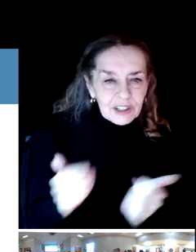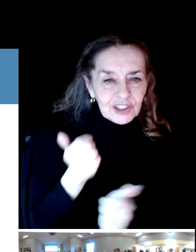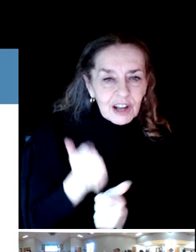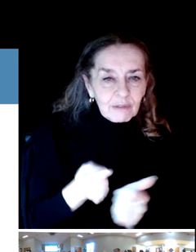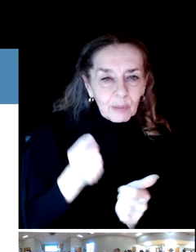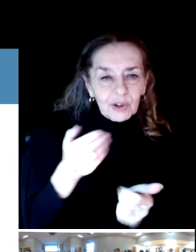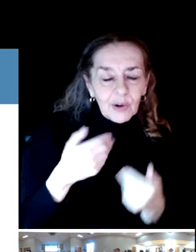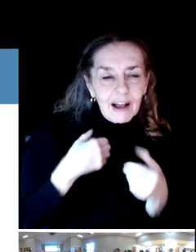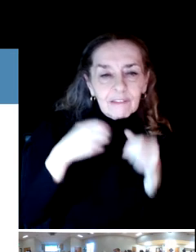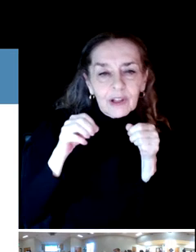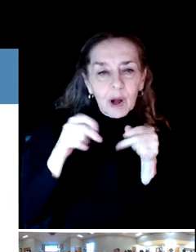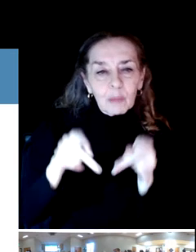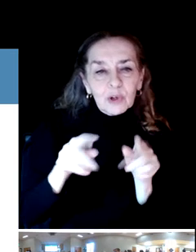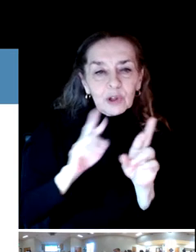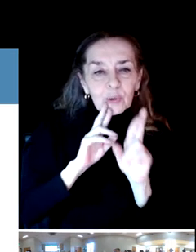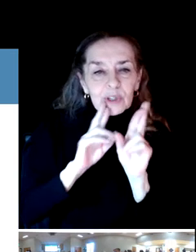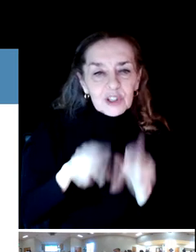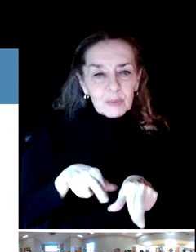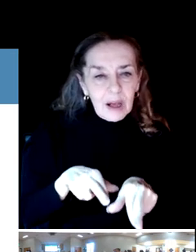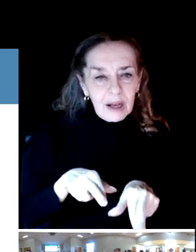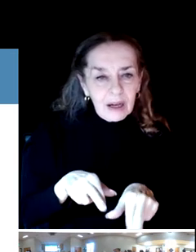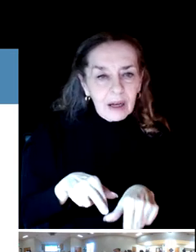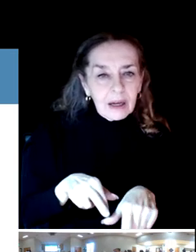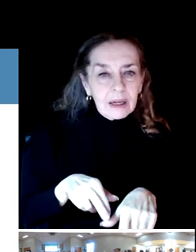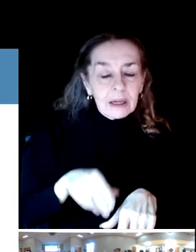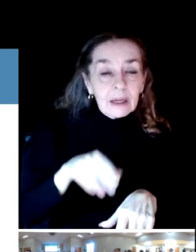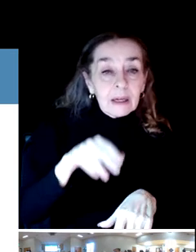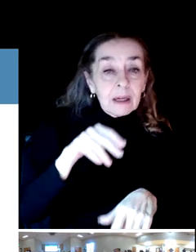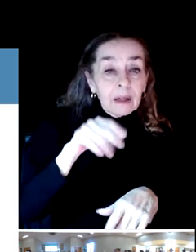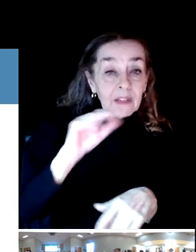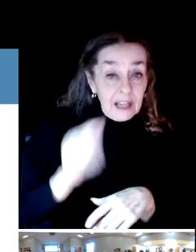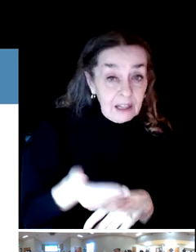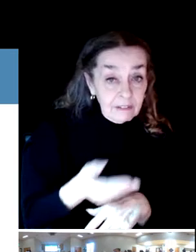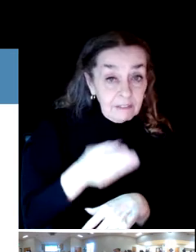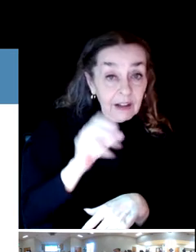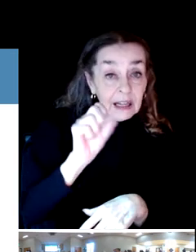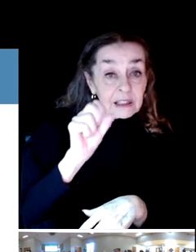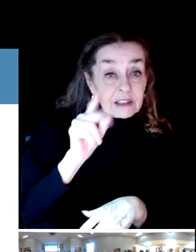The in the case of the invite survey, those folks will have an online code that is unique